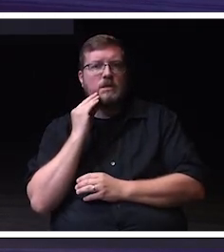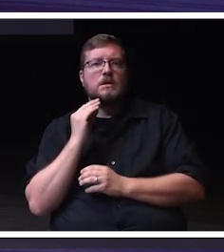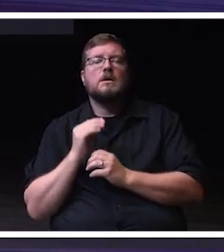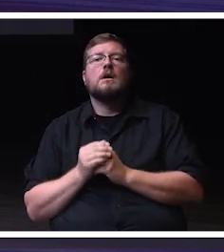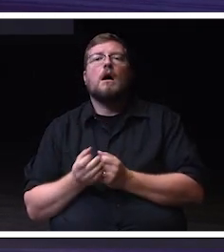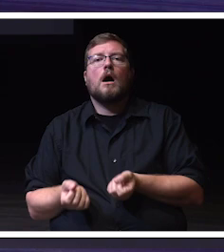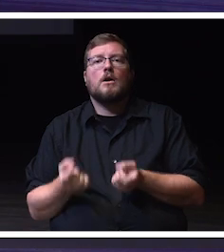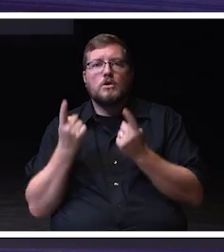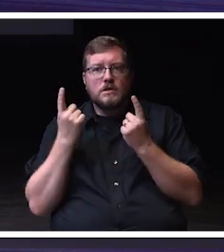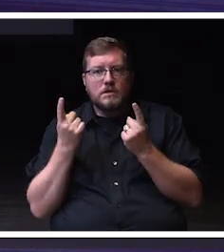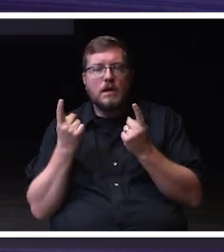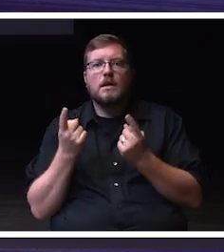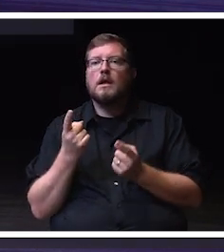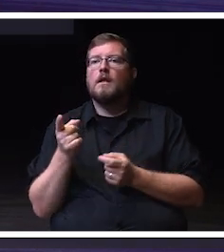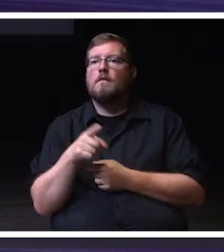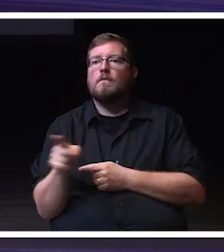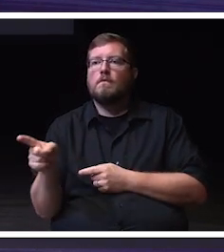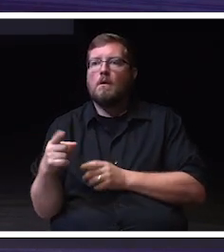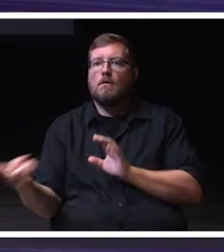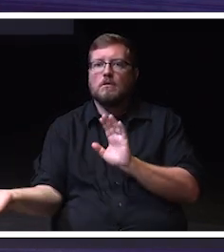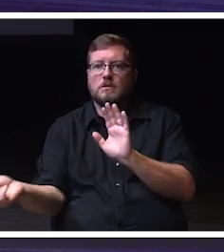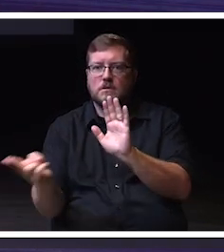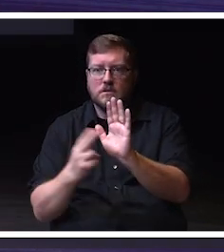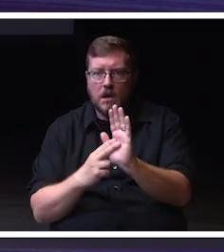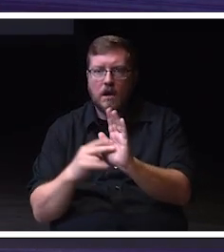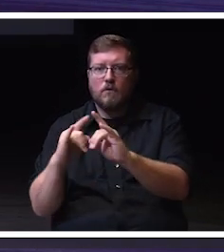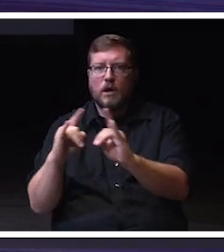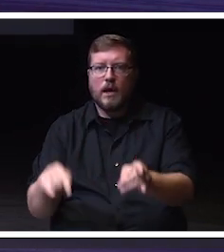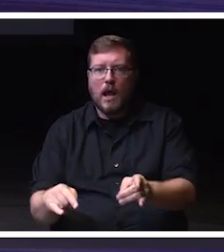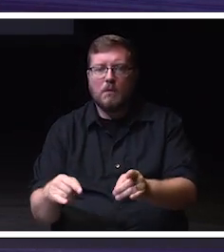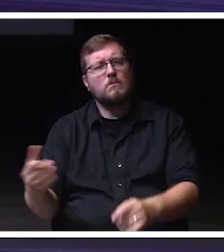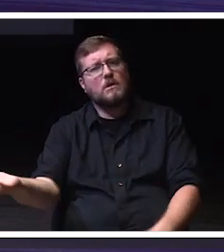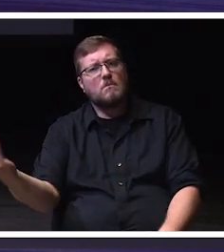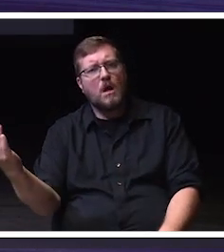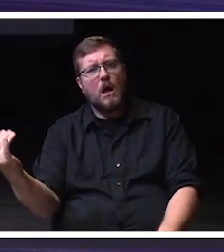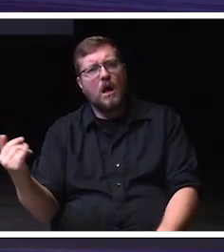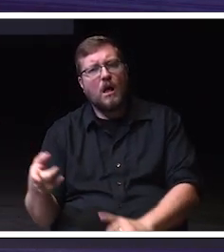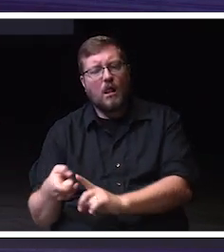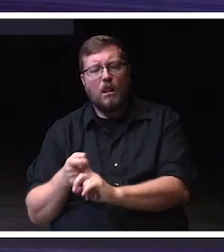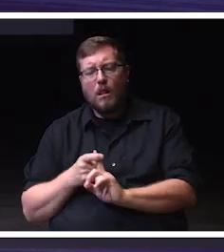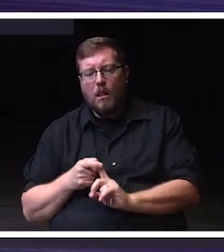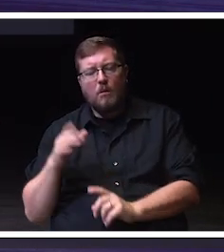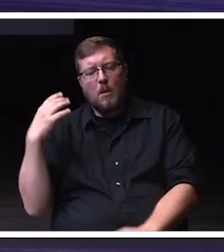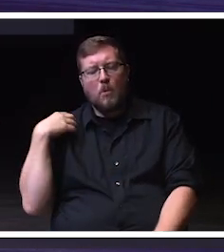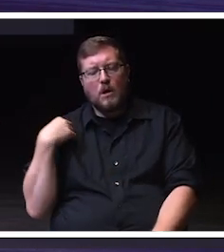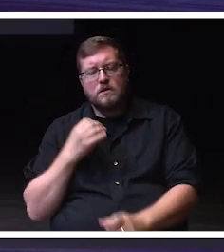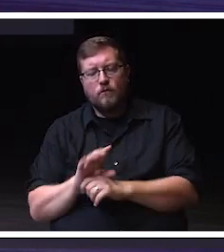and they begrudgingly came. You know, it's one of those things mom making me do. I guess we'll do it. But by the time she picked them